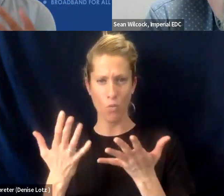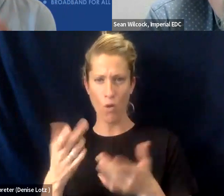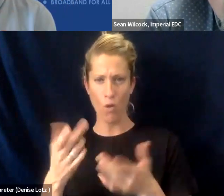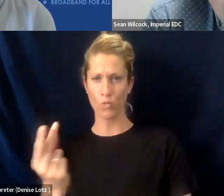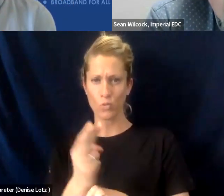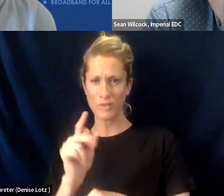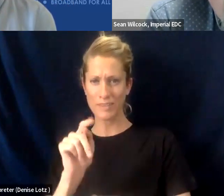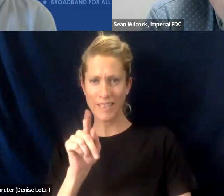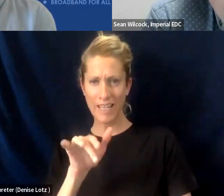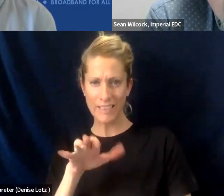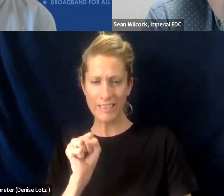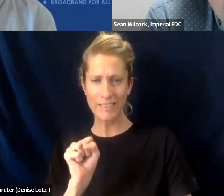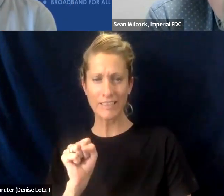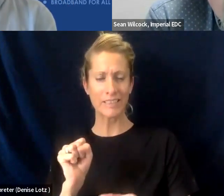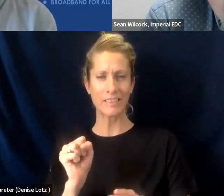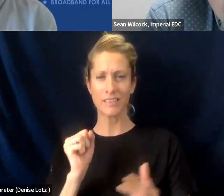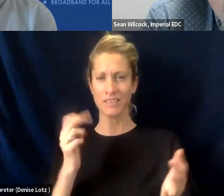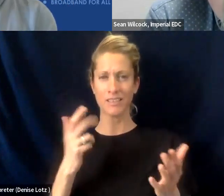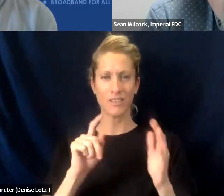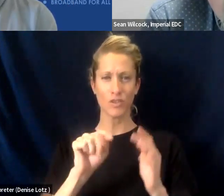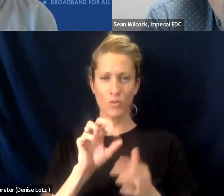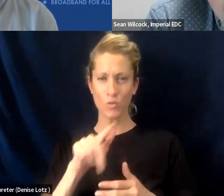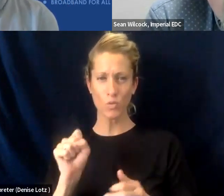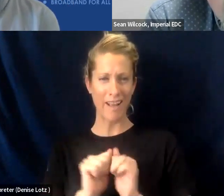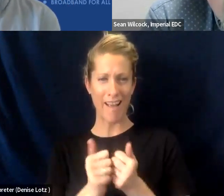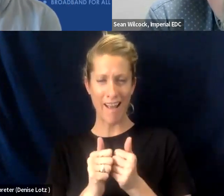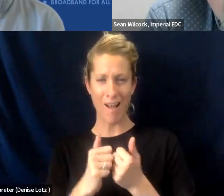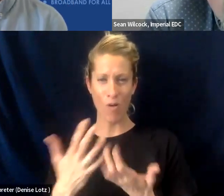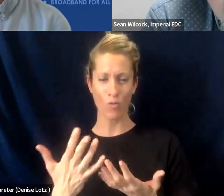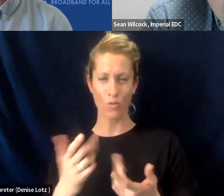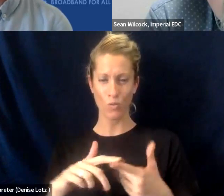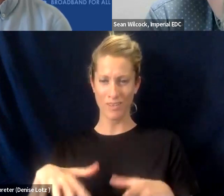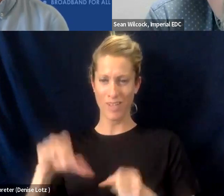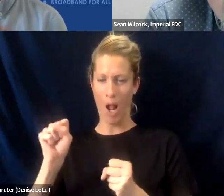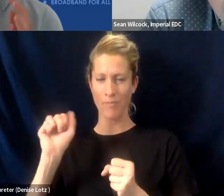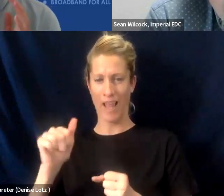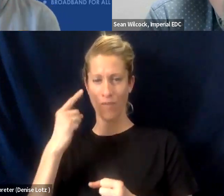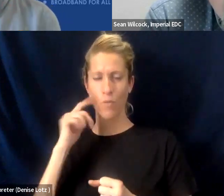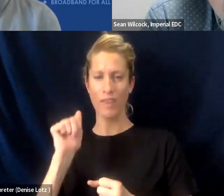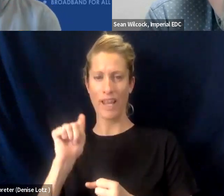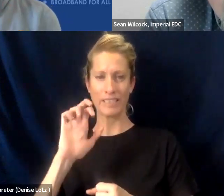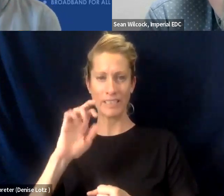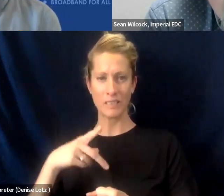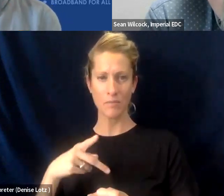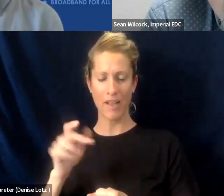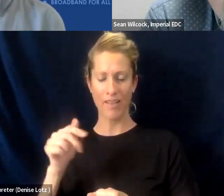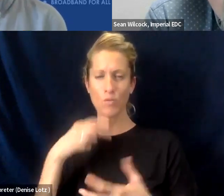or what Imperial is using to get that a much adoption into affordable connectivity program. I think it's worthwhile to talk about.